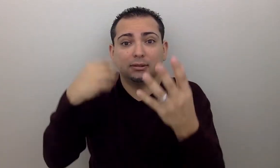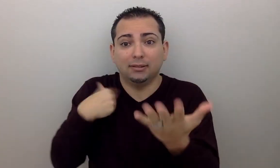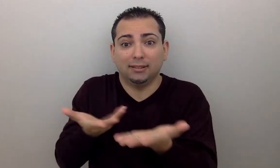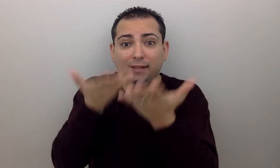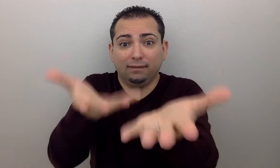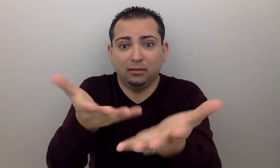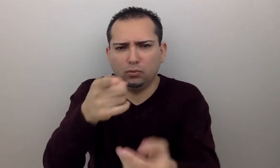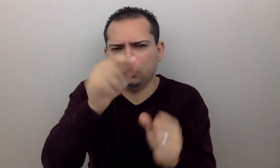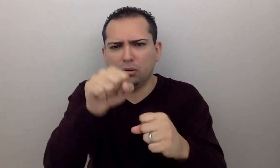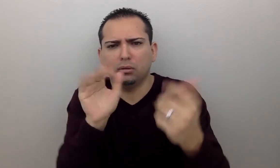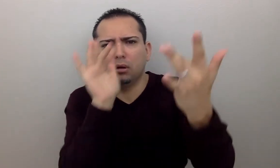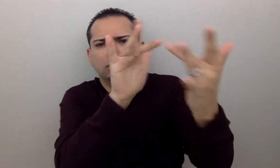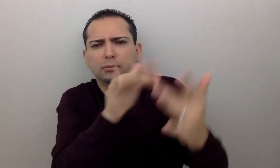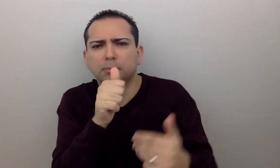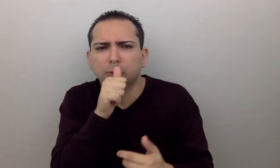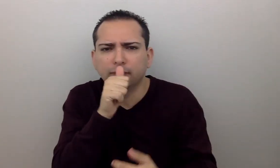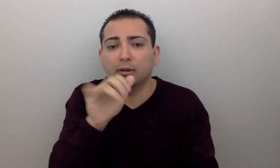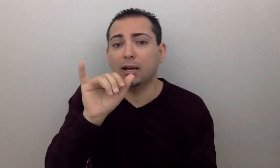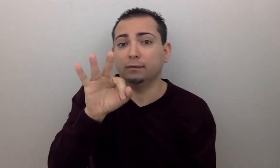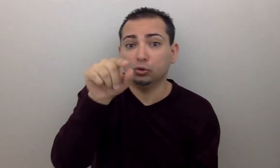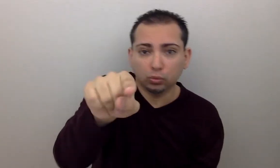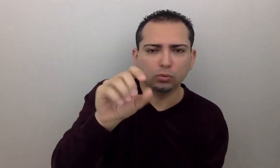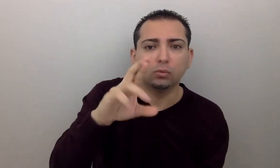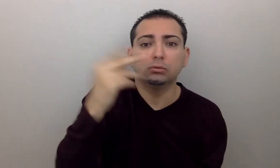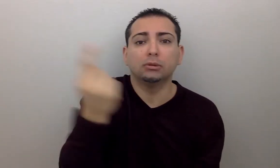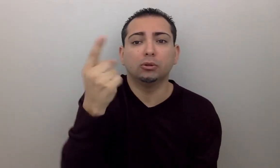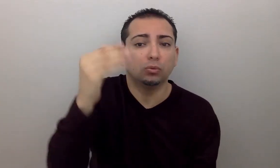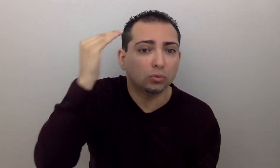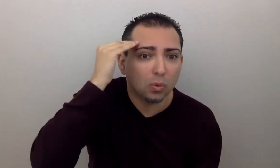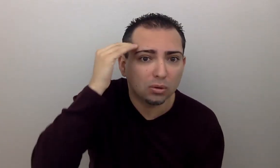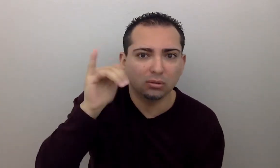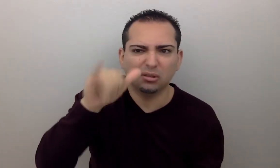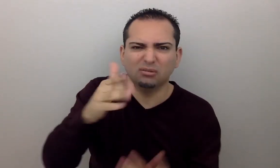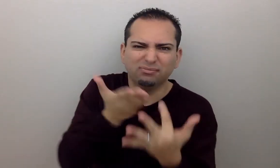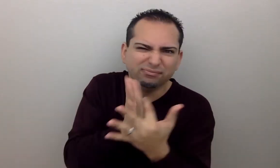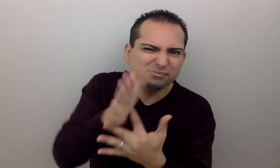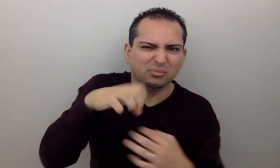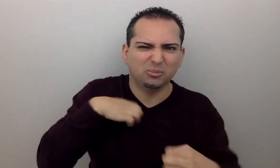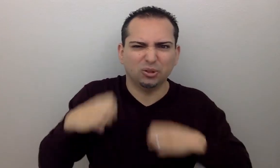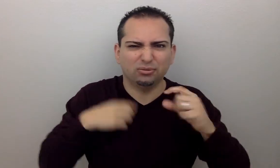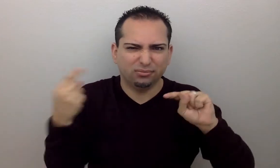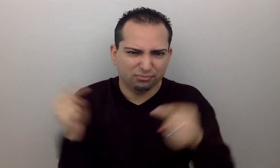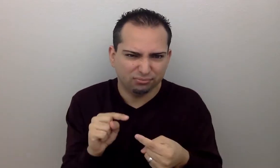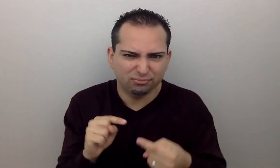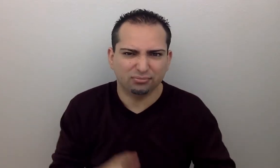We have information you can reach privately if you or someone you know is experiencing emotional distress.